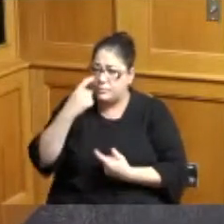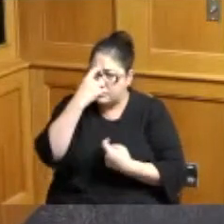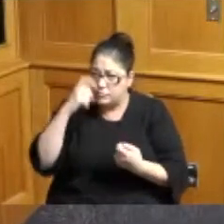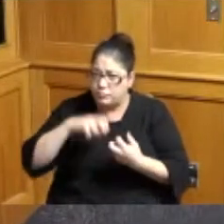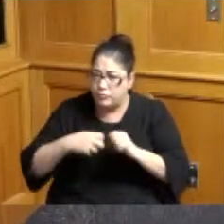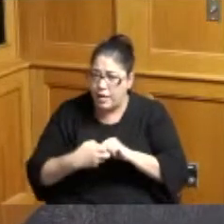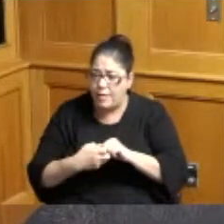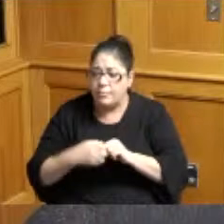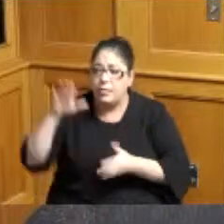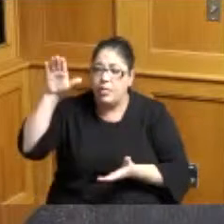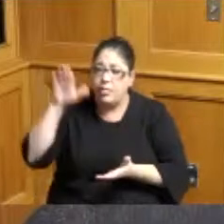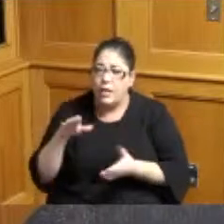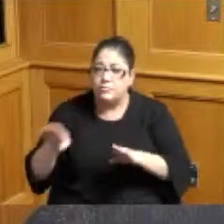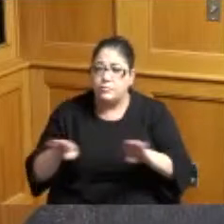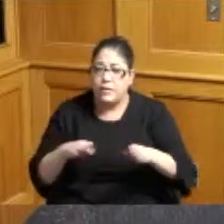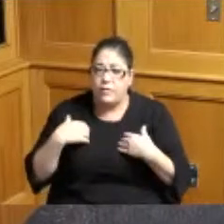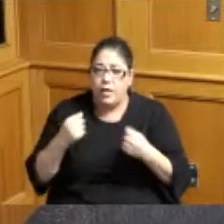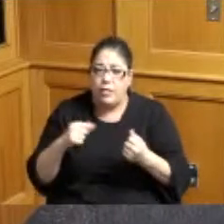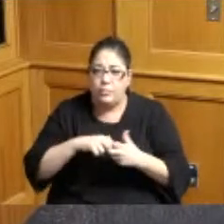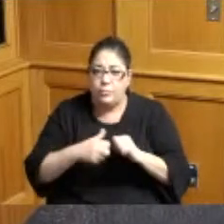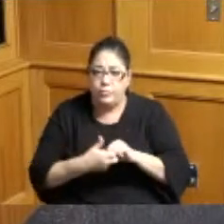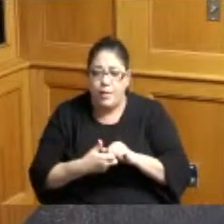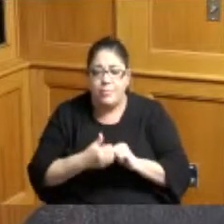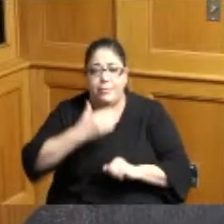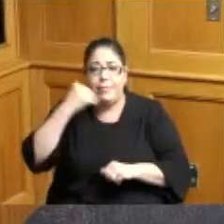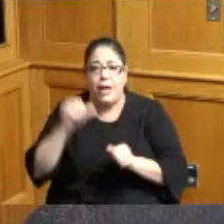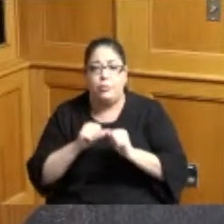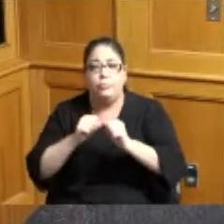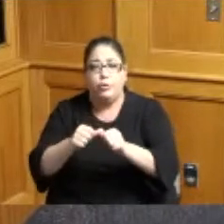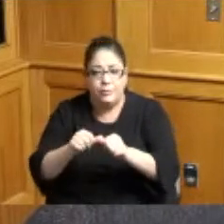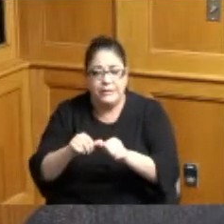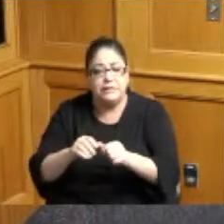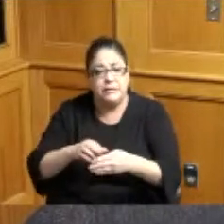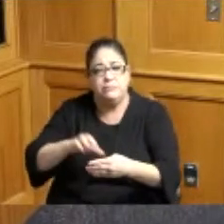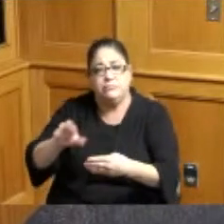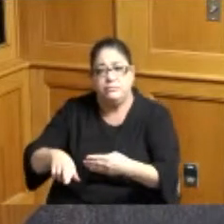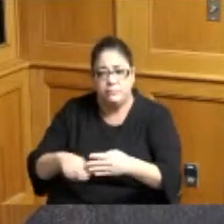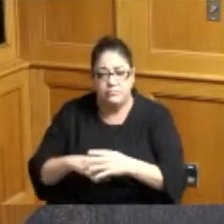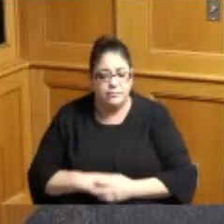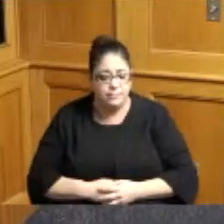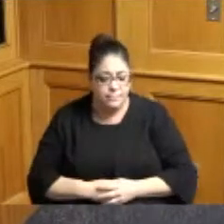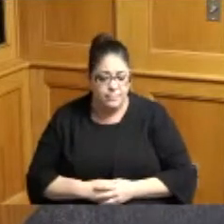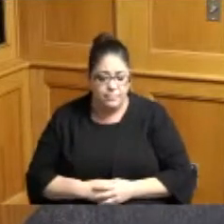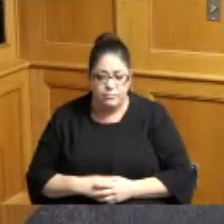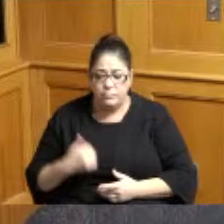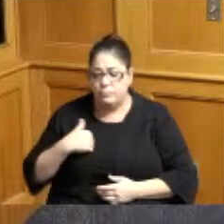behavioral issues and better permanency outcomes and whereas we understand that caring for children